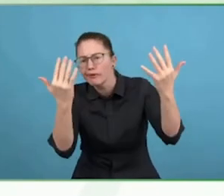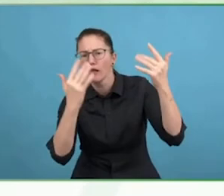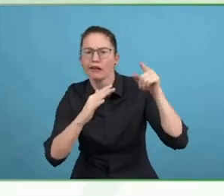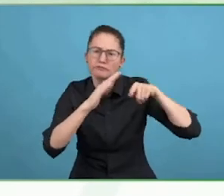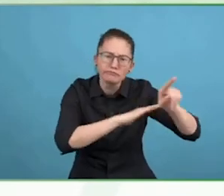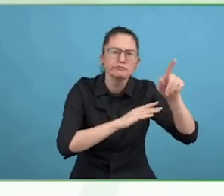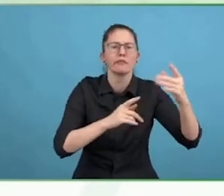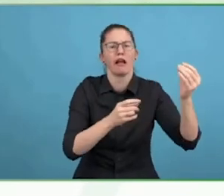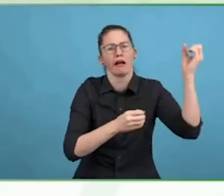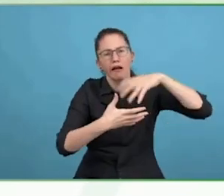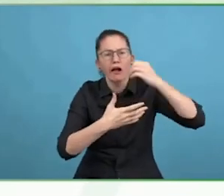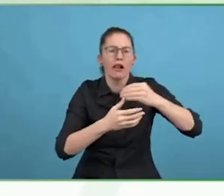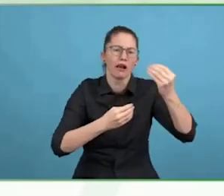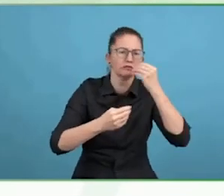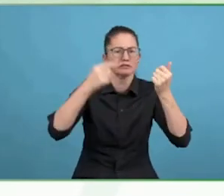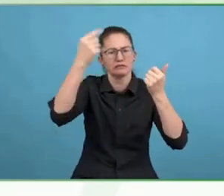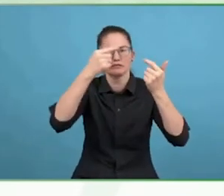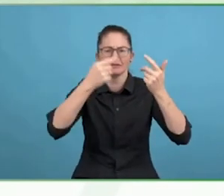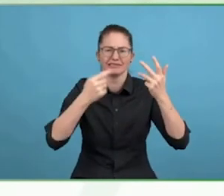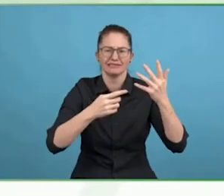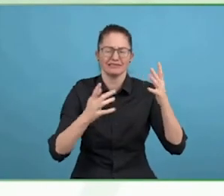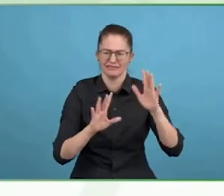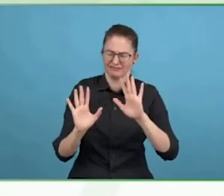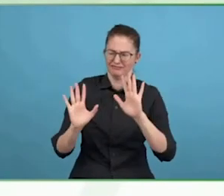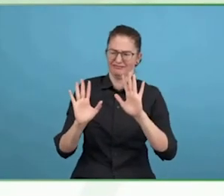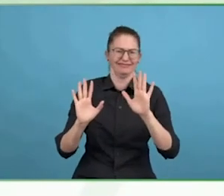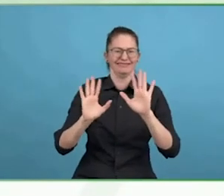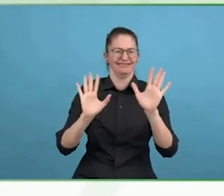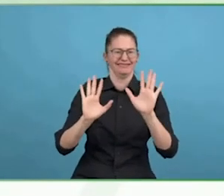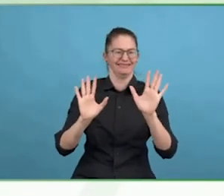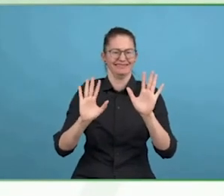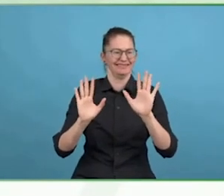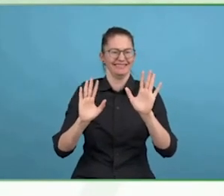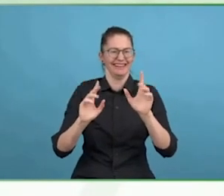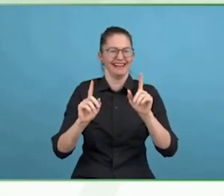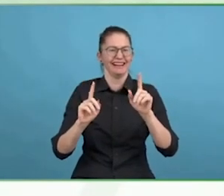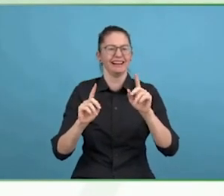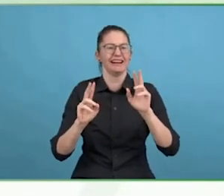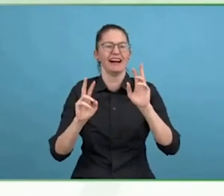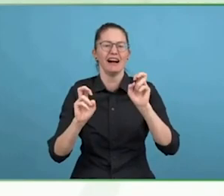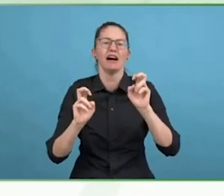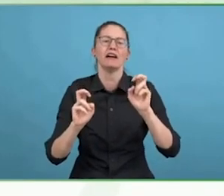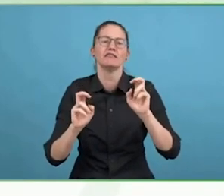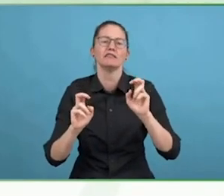make sure that I know where everybody is, if they have taken the van and driven to a different city, I would like to there about it.